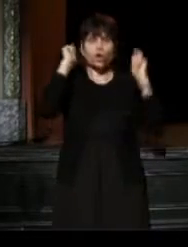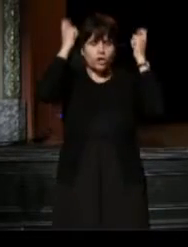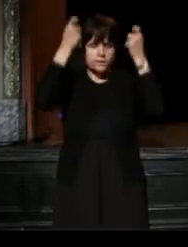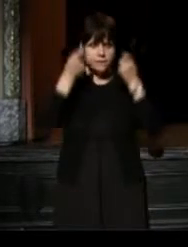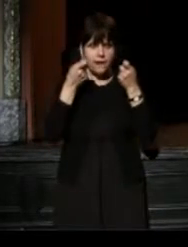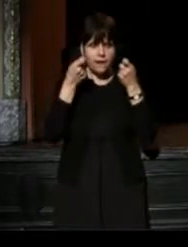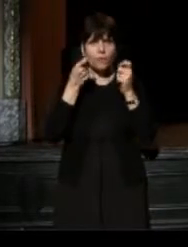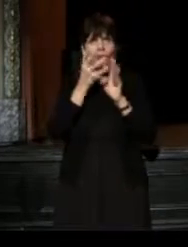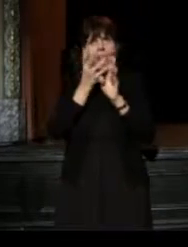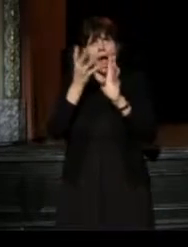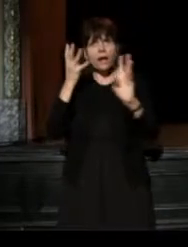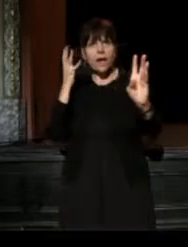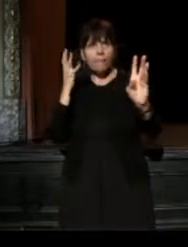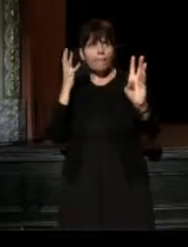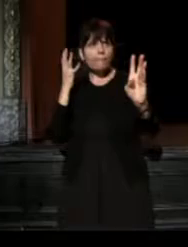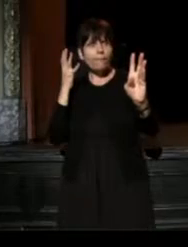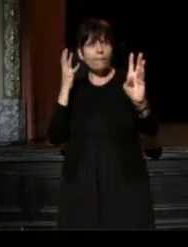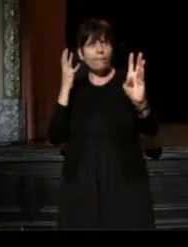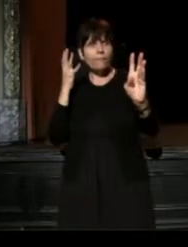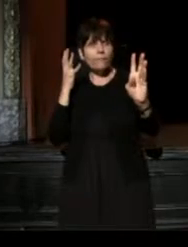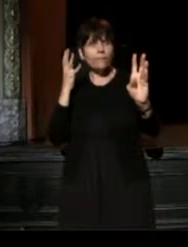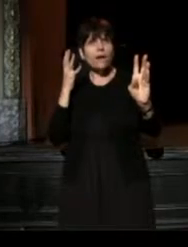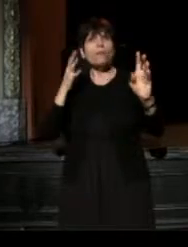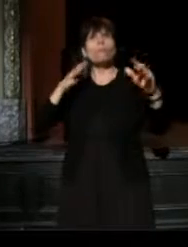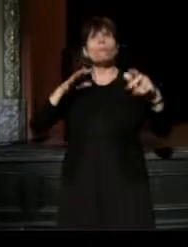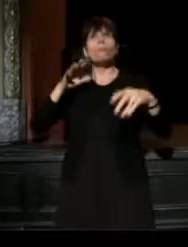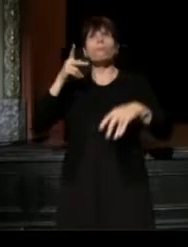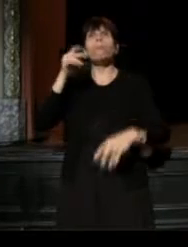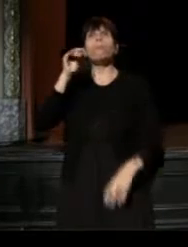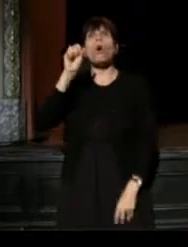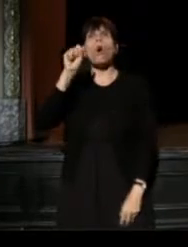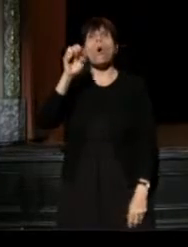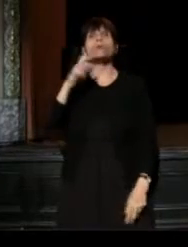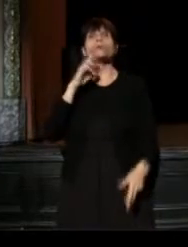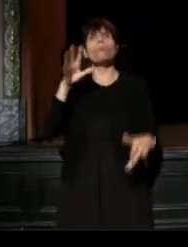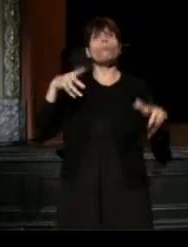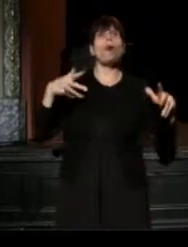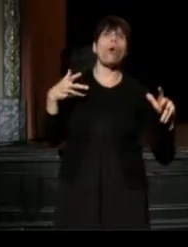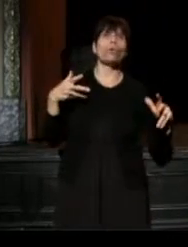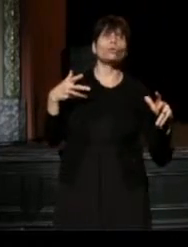we line up, and we take a pose. So the prompt for the pose is,